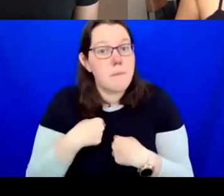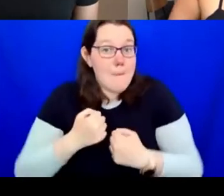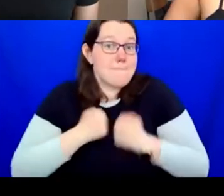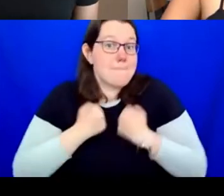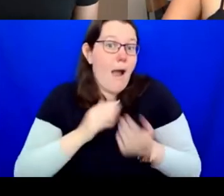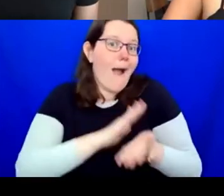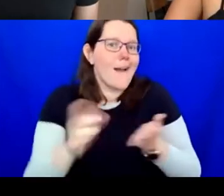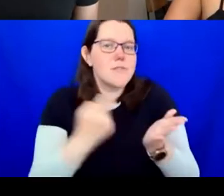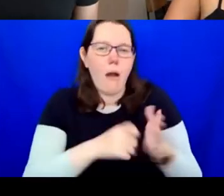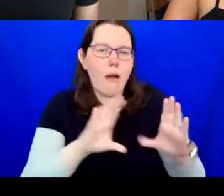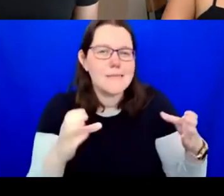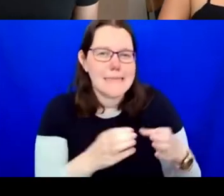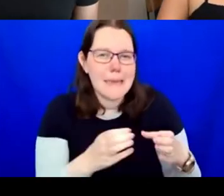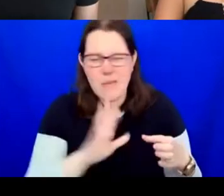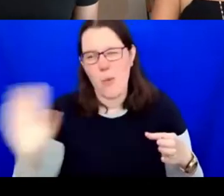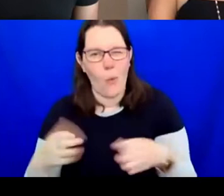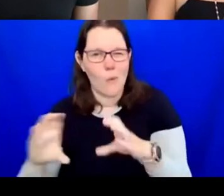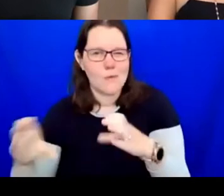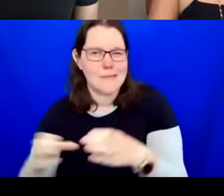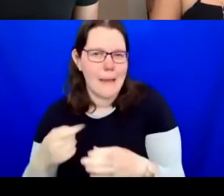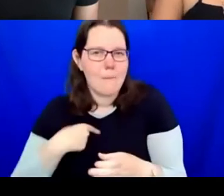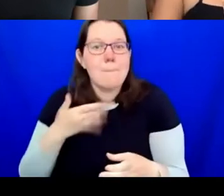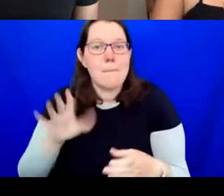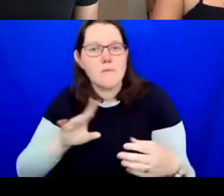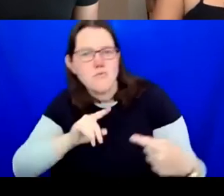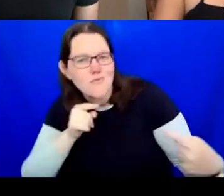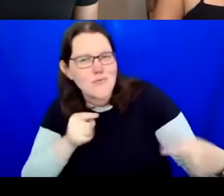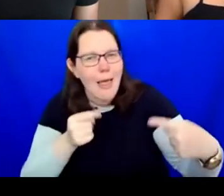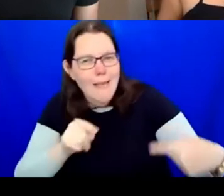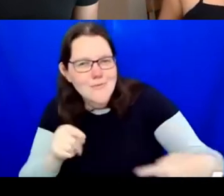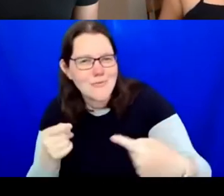all of the teams to find new ways to find those artists because they may not